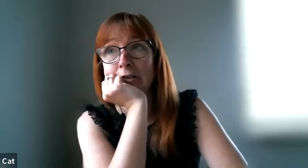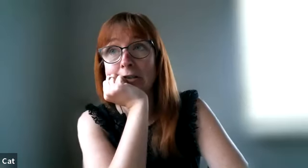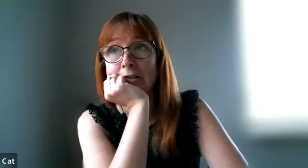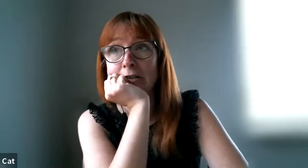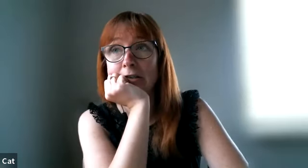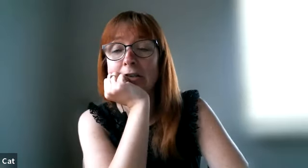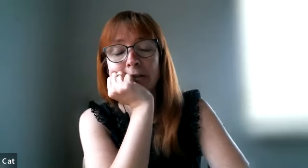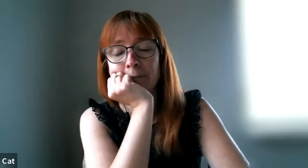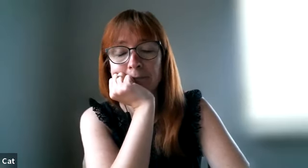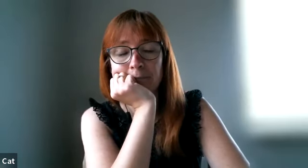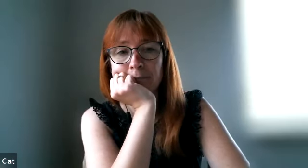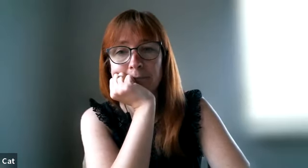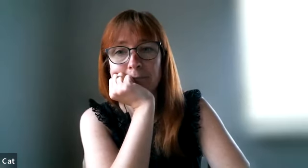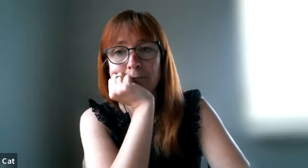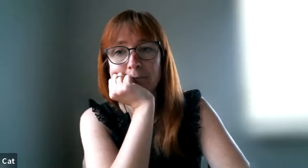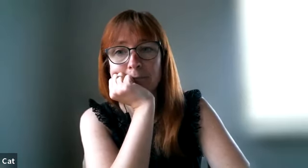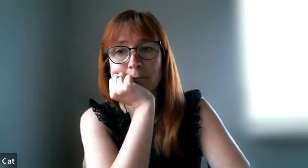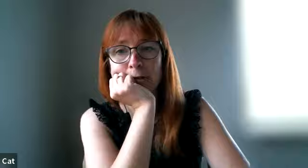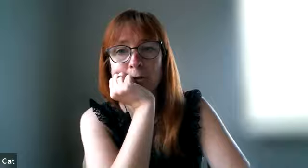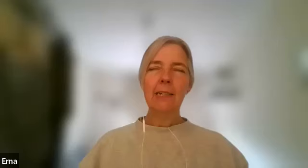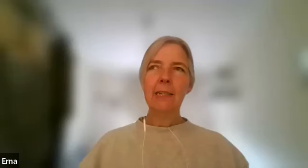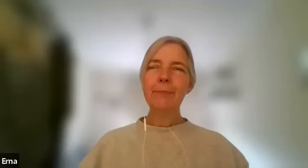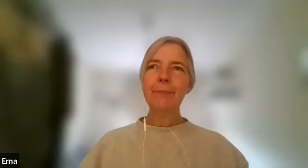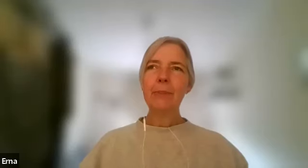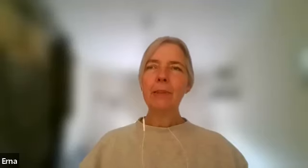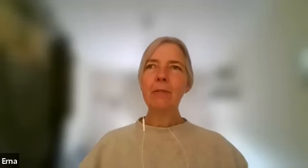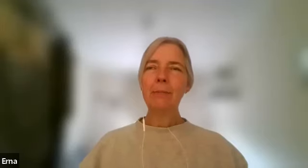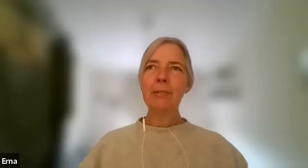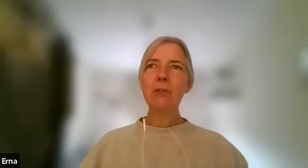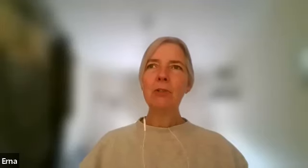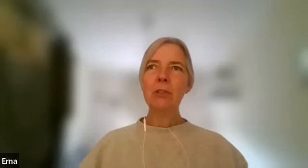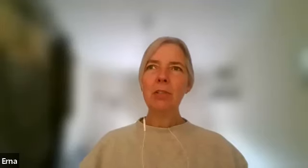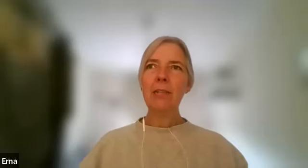yeah true yeah yeah and to feel that my daughter said